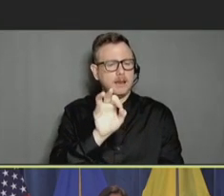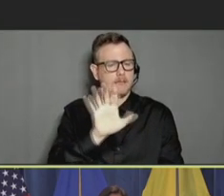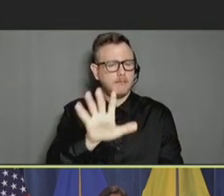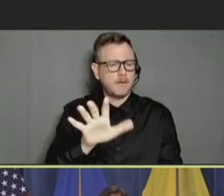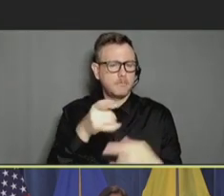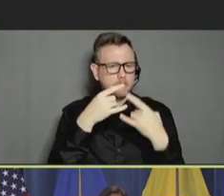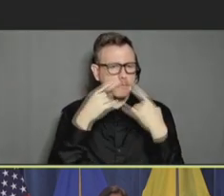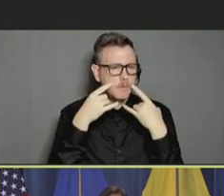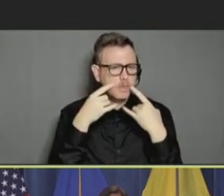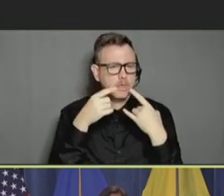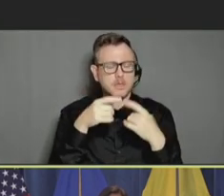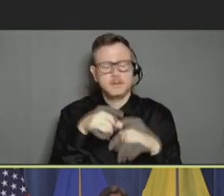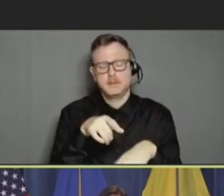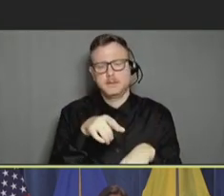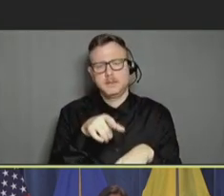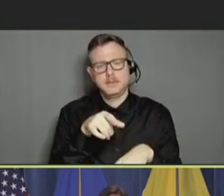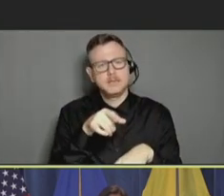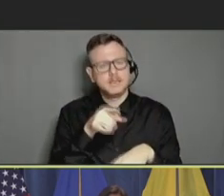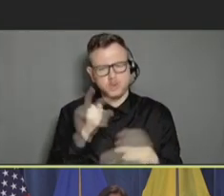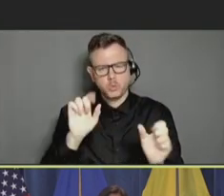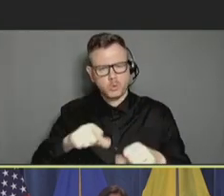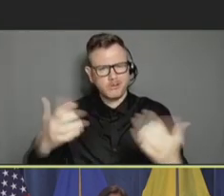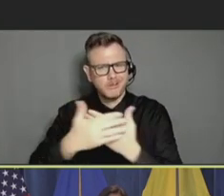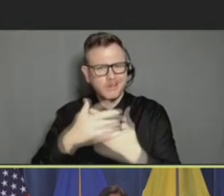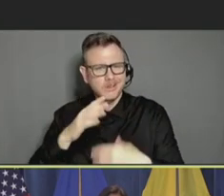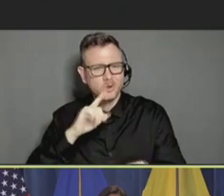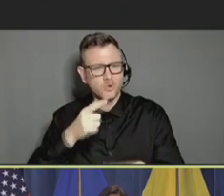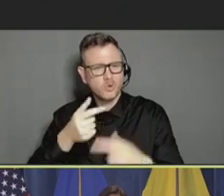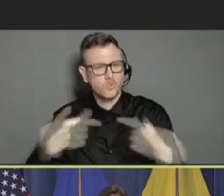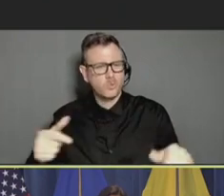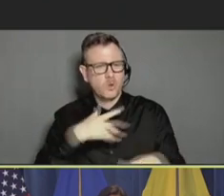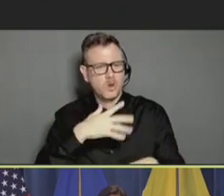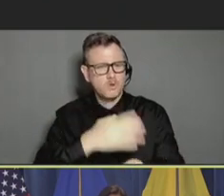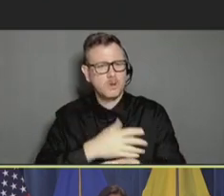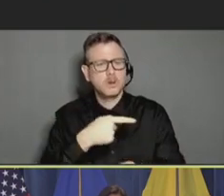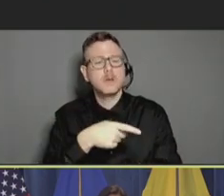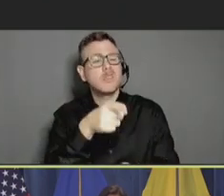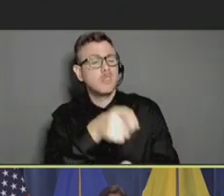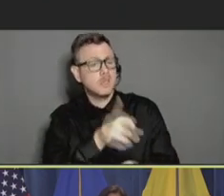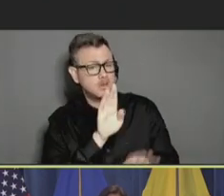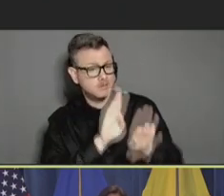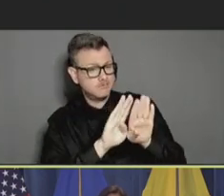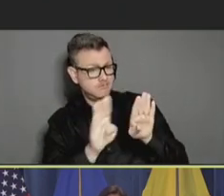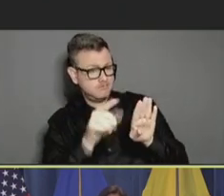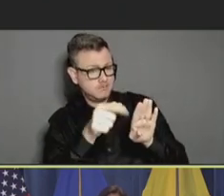This picture was also given to me by close friends. This is Hannah, and she's the daughter